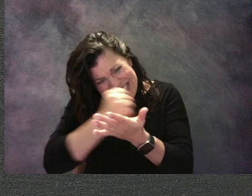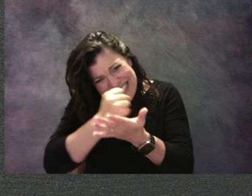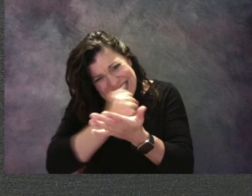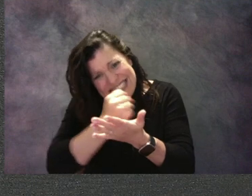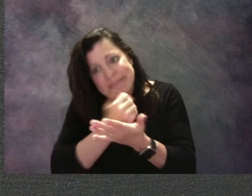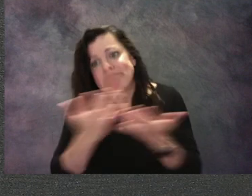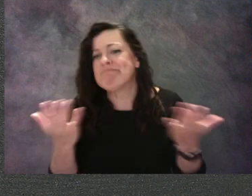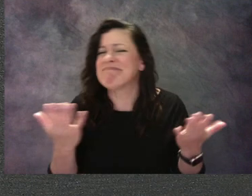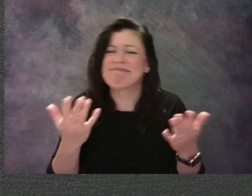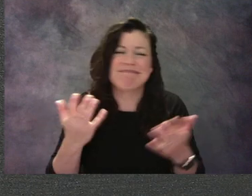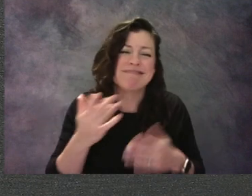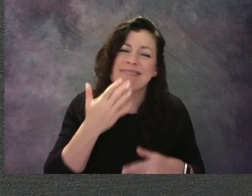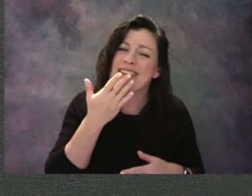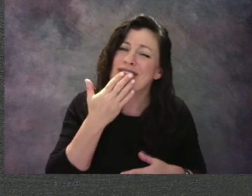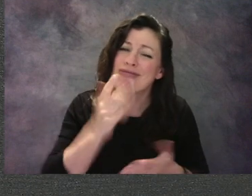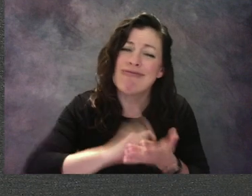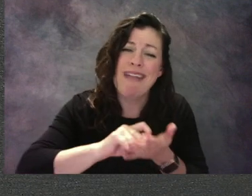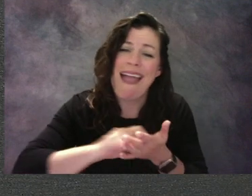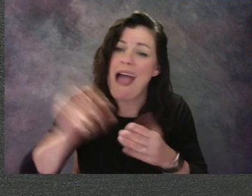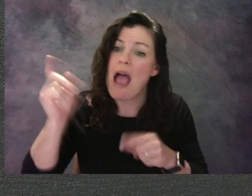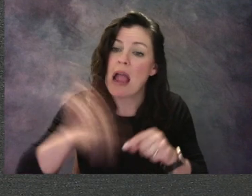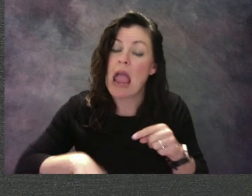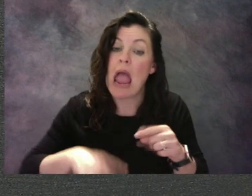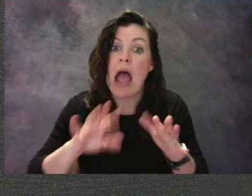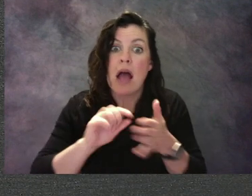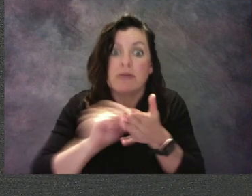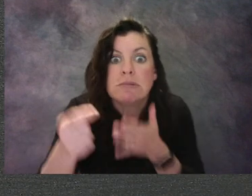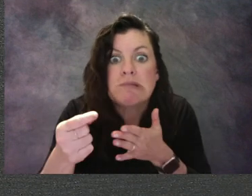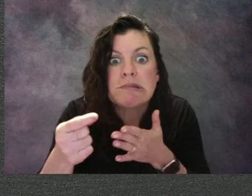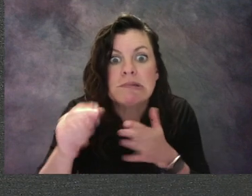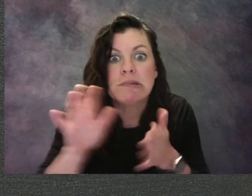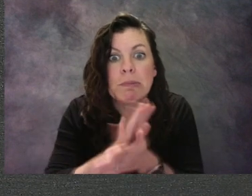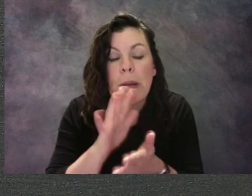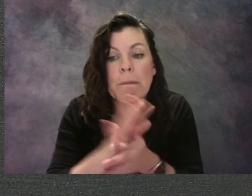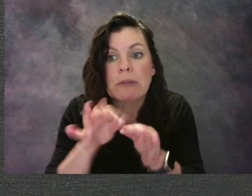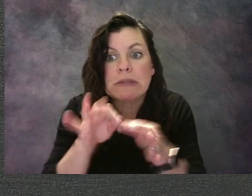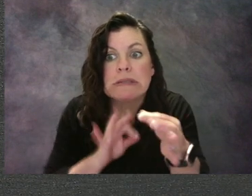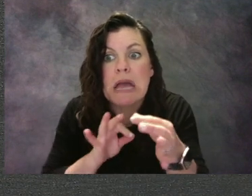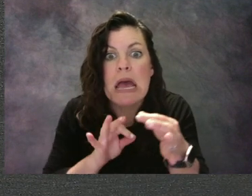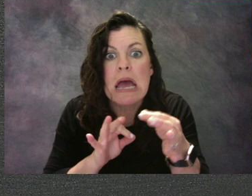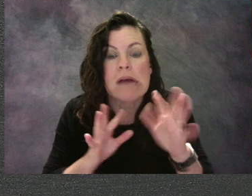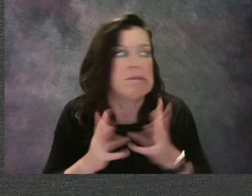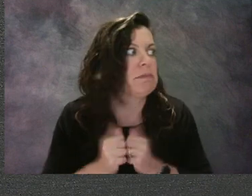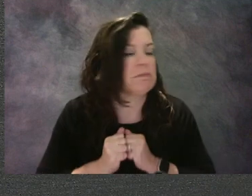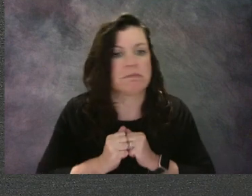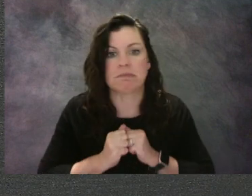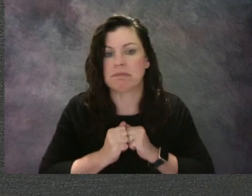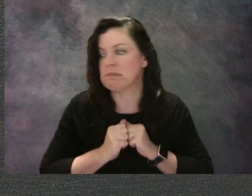and she tore the paper instead. She crumpled it up quickly before anyone could see her ugly mistake.